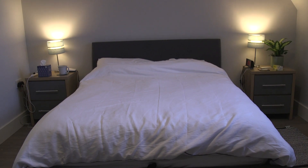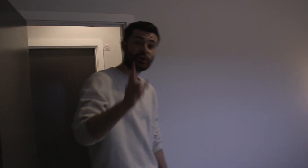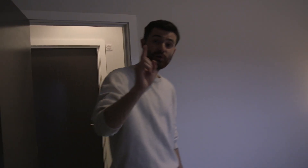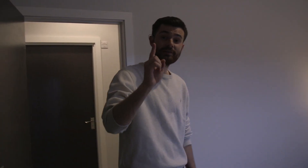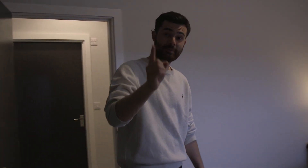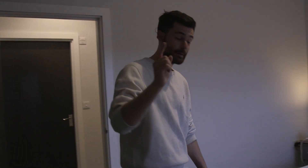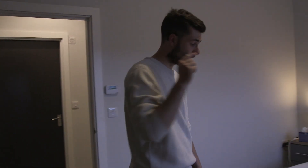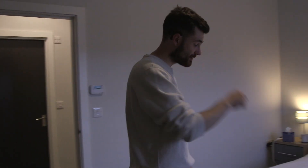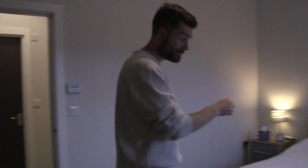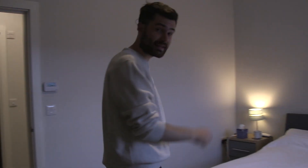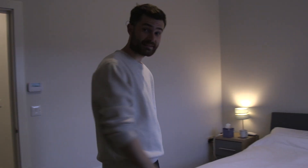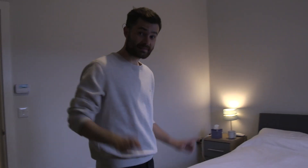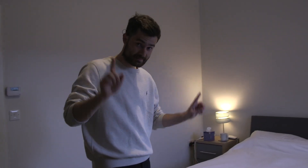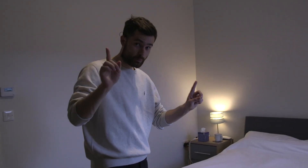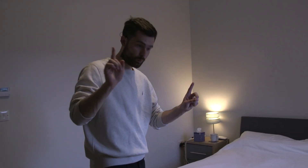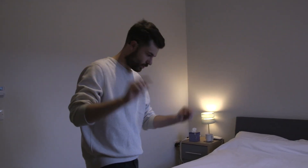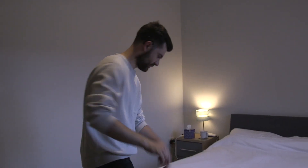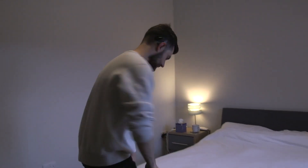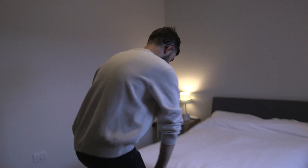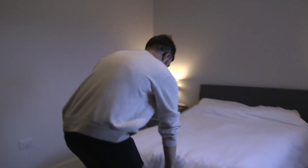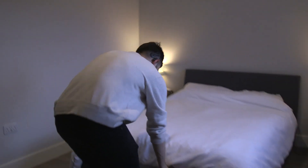But the coolest bit about this bed Watch this